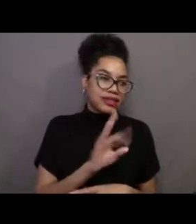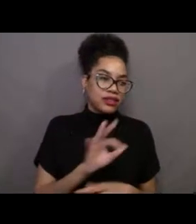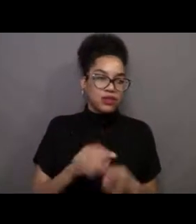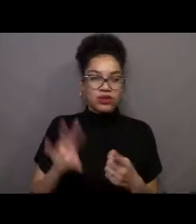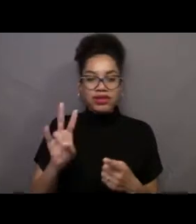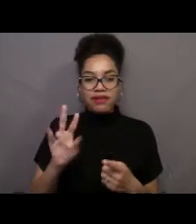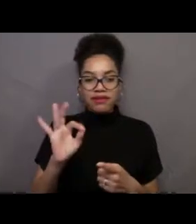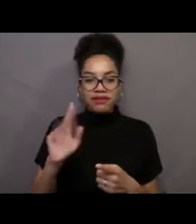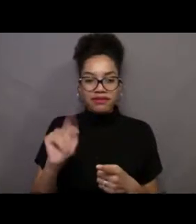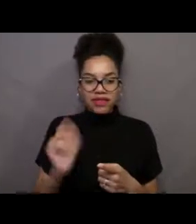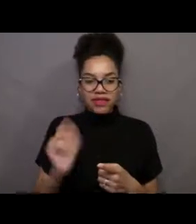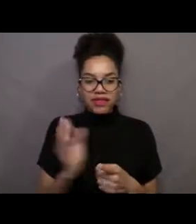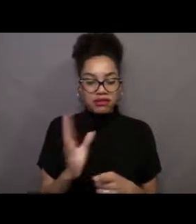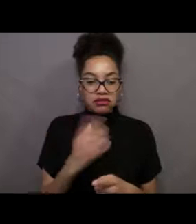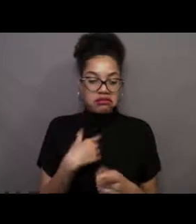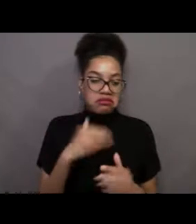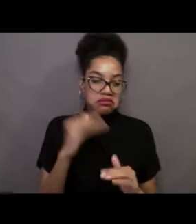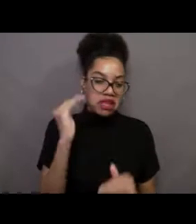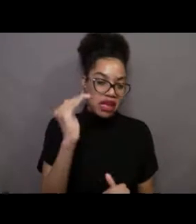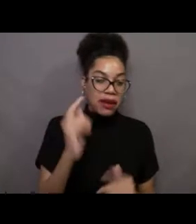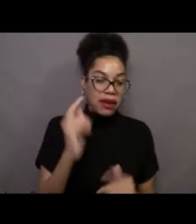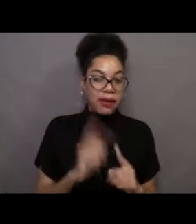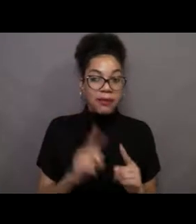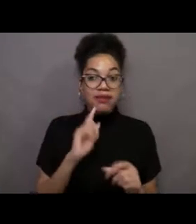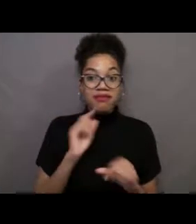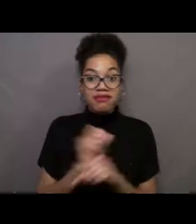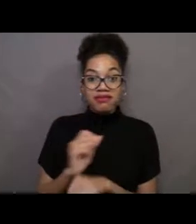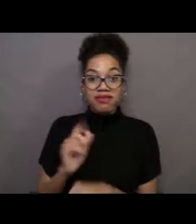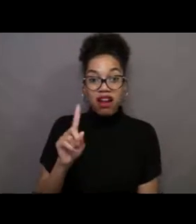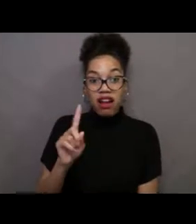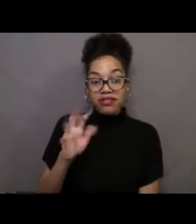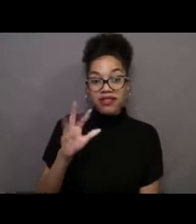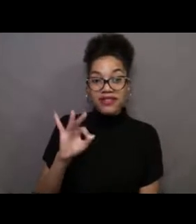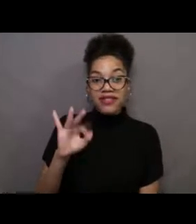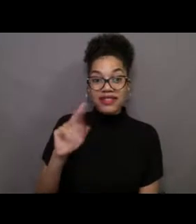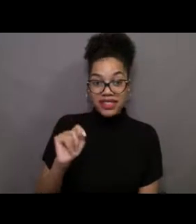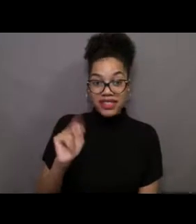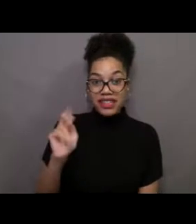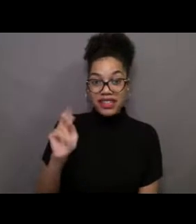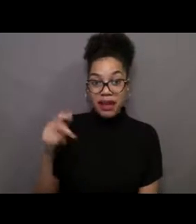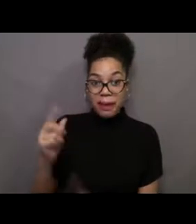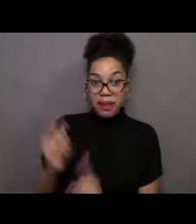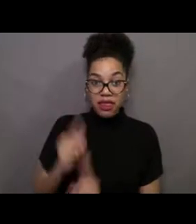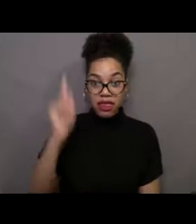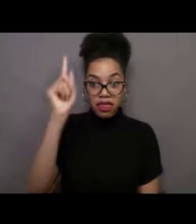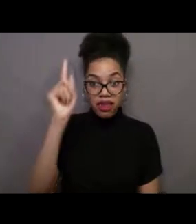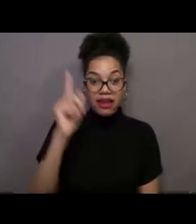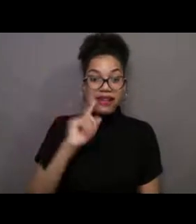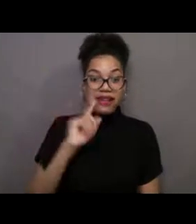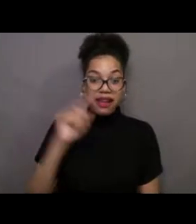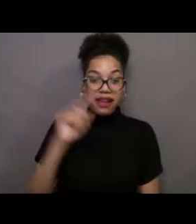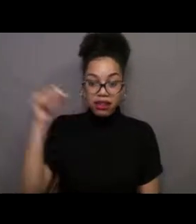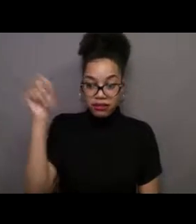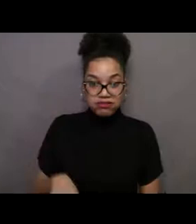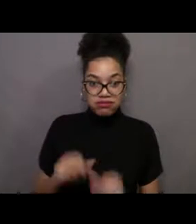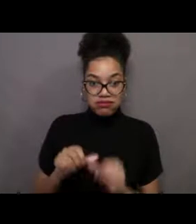I think the record right now is 150 feet long. They can persist from that far down and make their way to the surface. It's mindblowing.